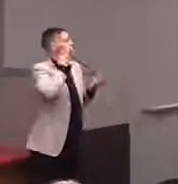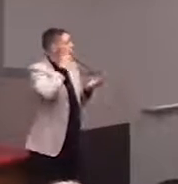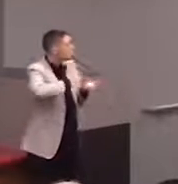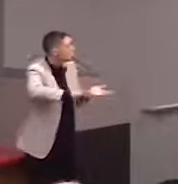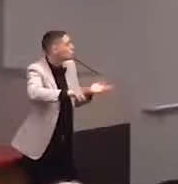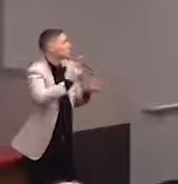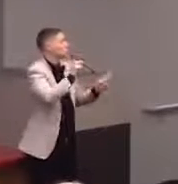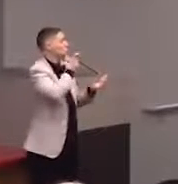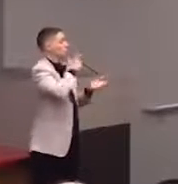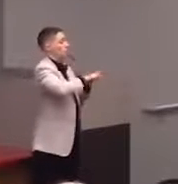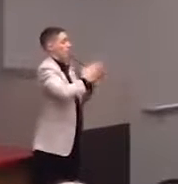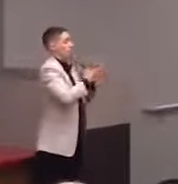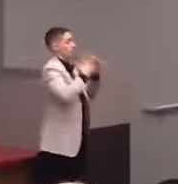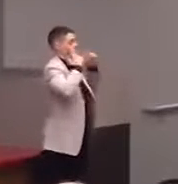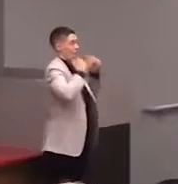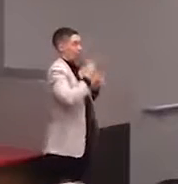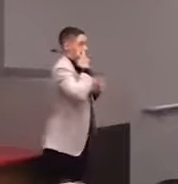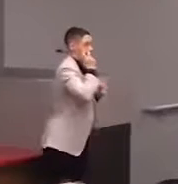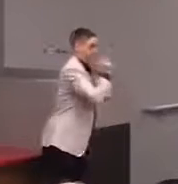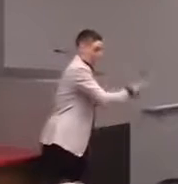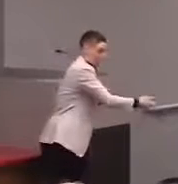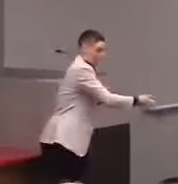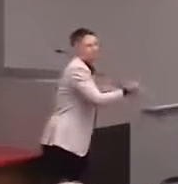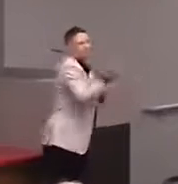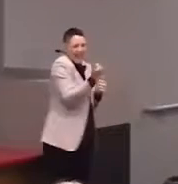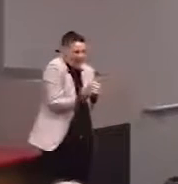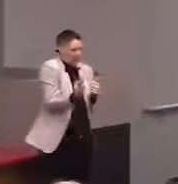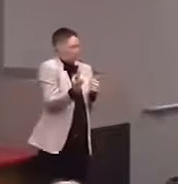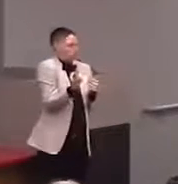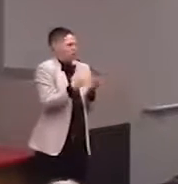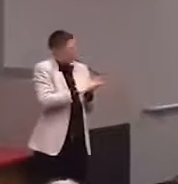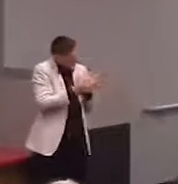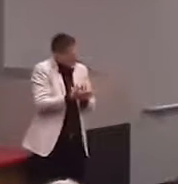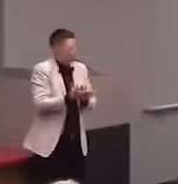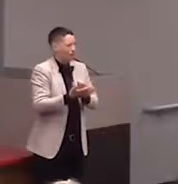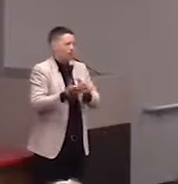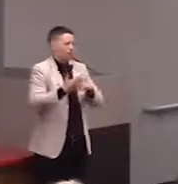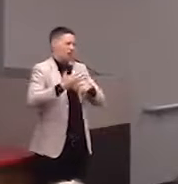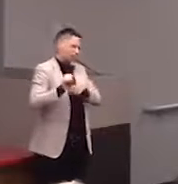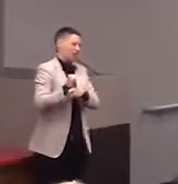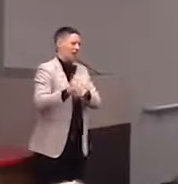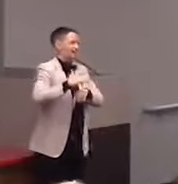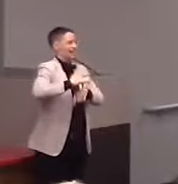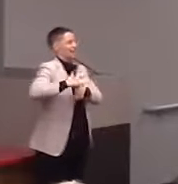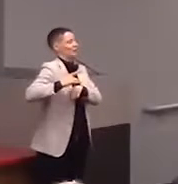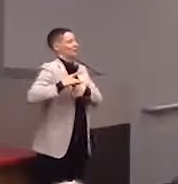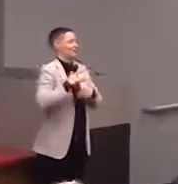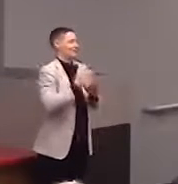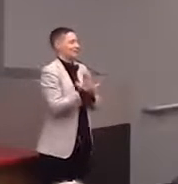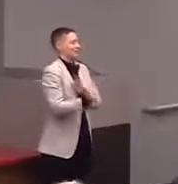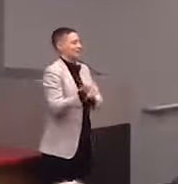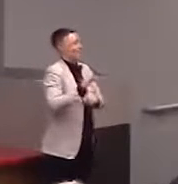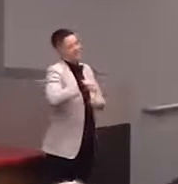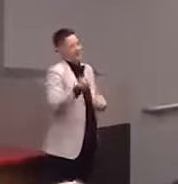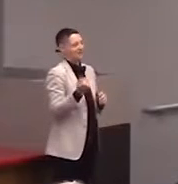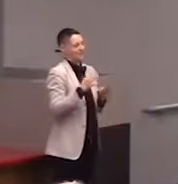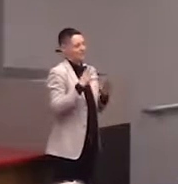on how to train the tactile skills and how to become better. So that's kind of another fun thing that we do.